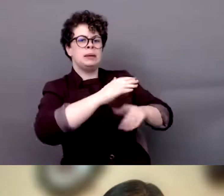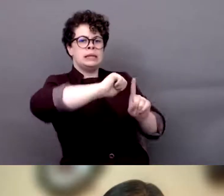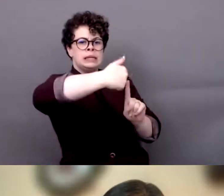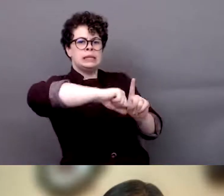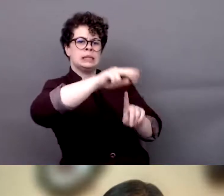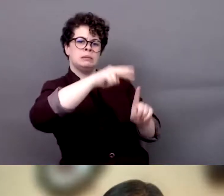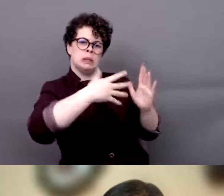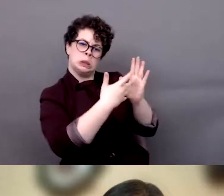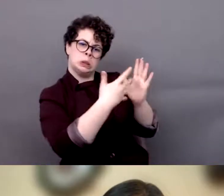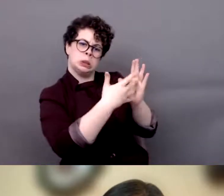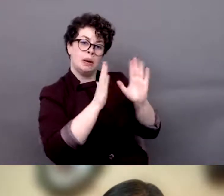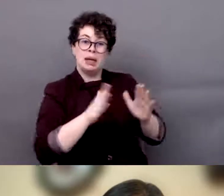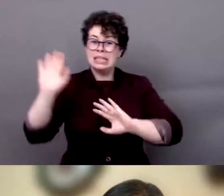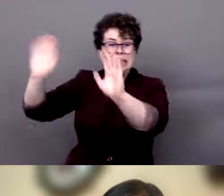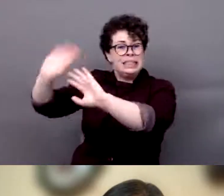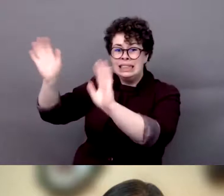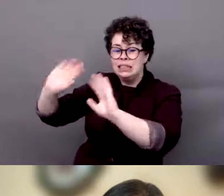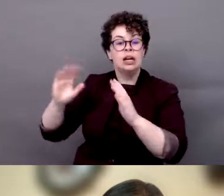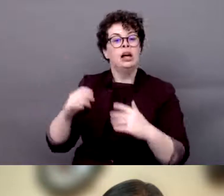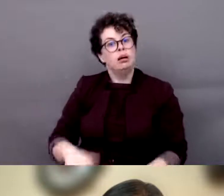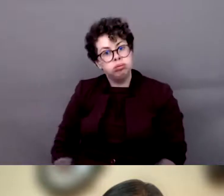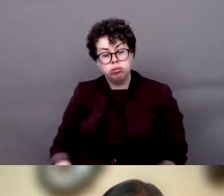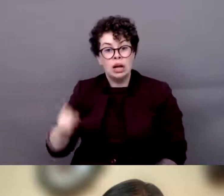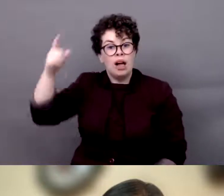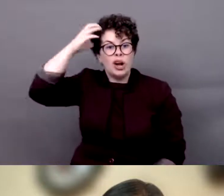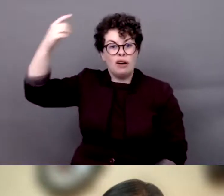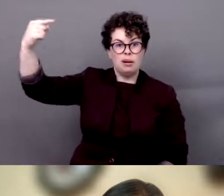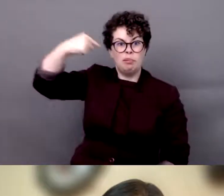are trying to survive these attacks that we are